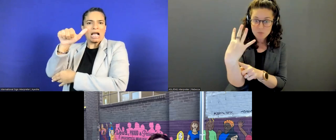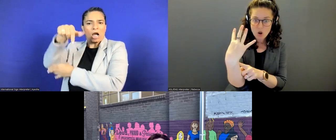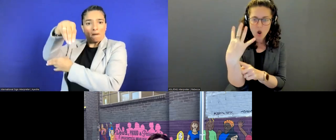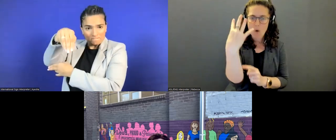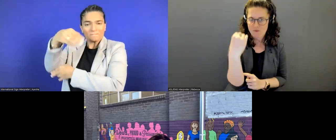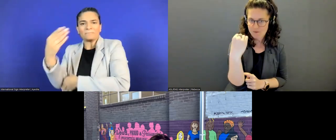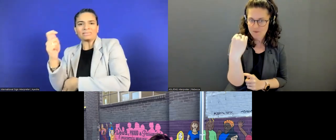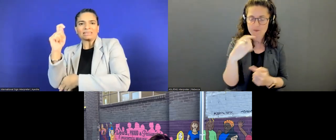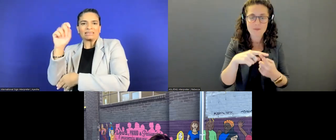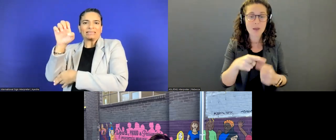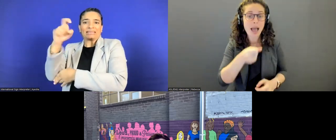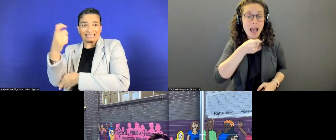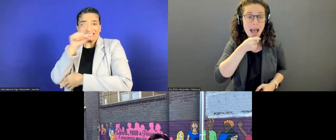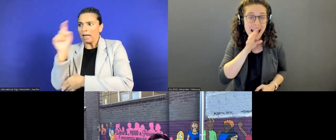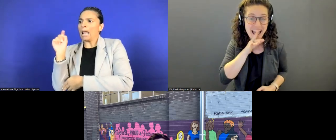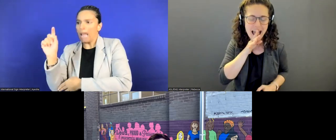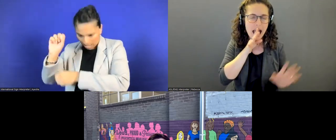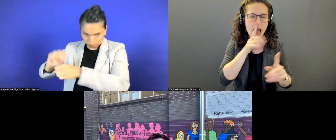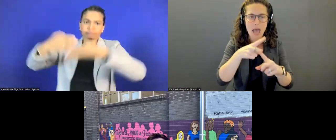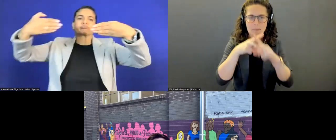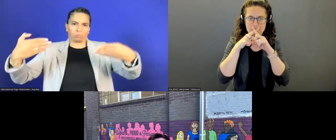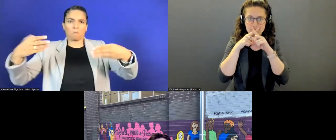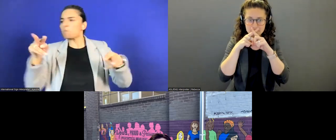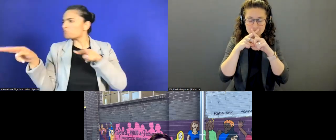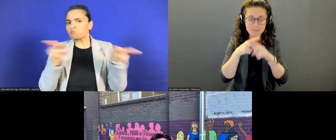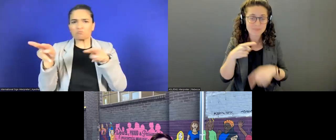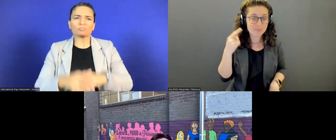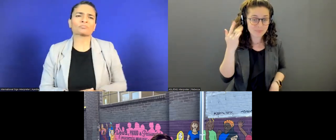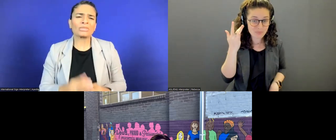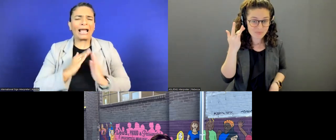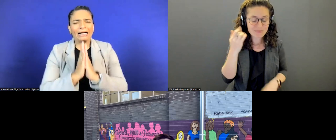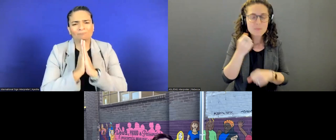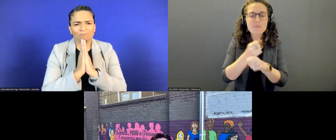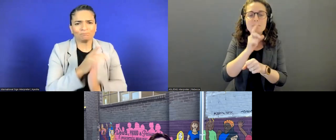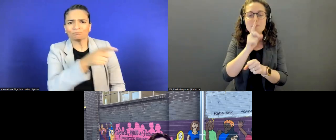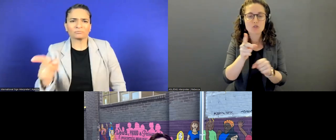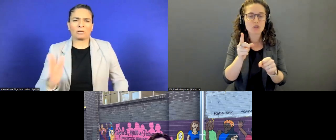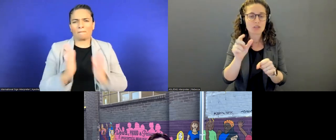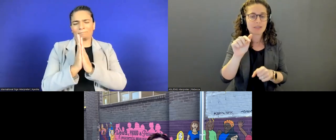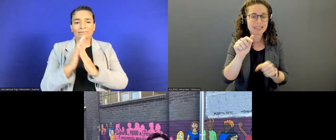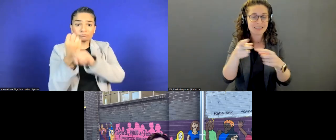The reason for this is so we can make sure that our sign language interpreters are easily